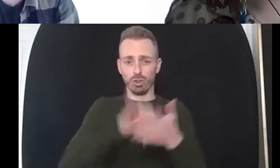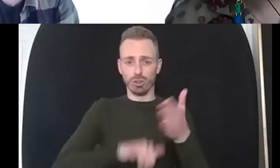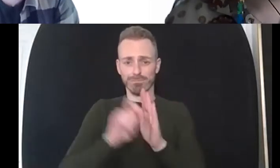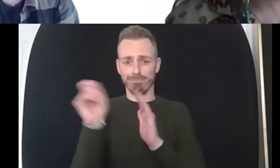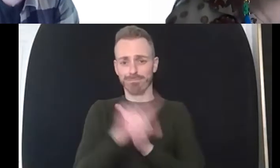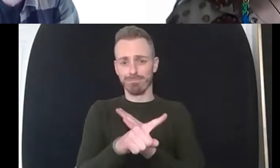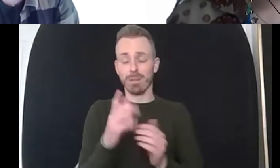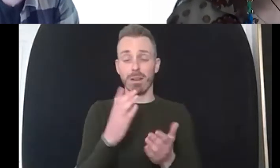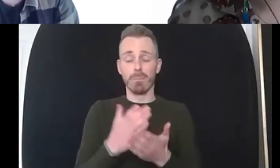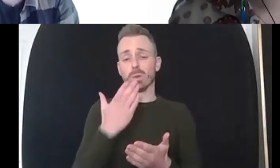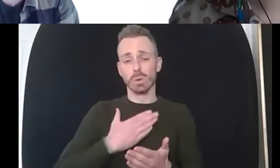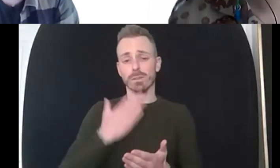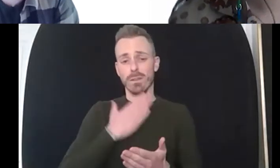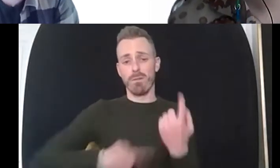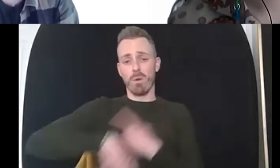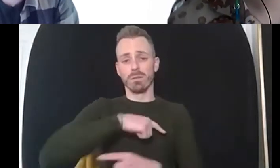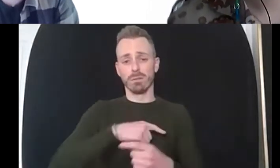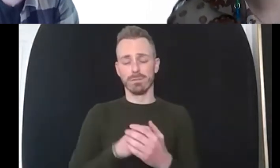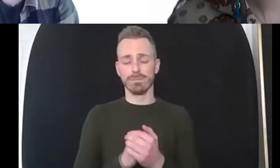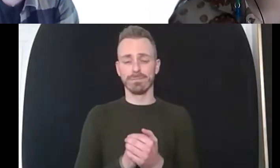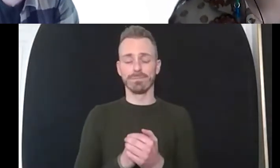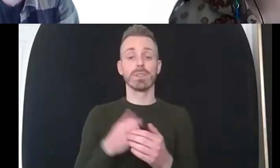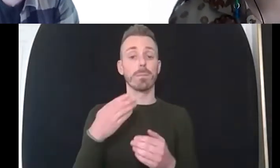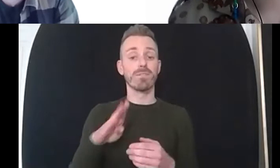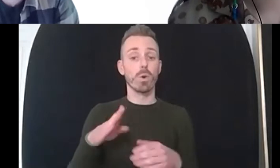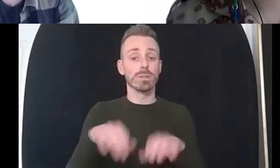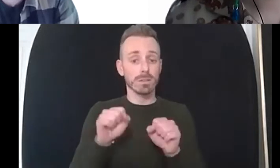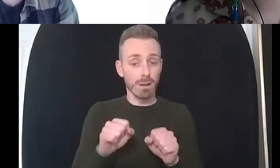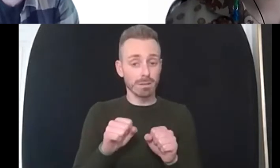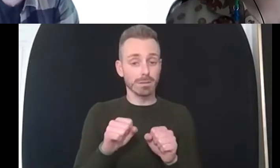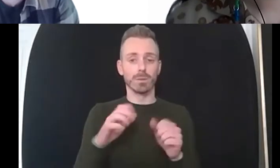and finally uh before we make a start we're really pleased to announce that there's a forthcoming